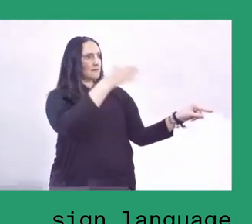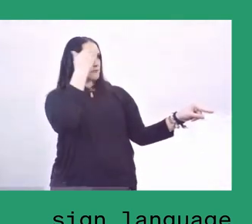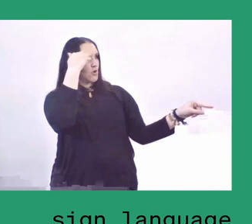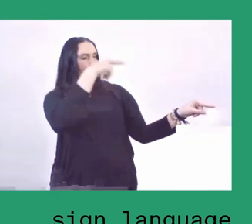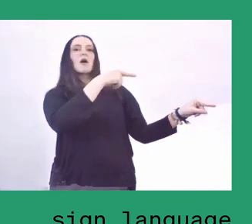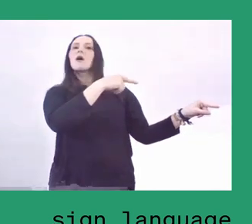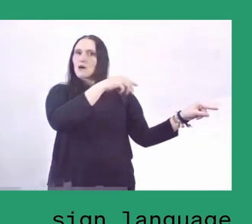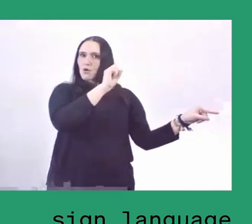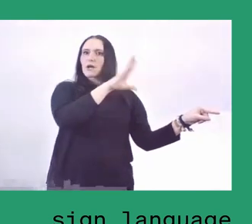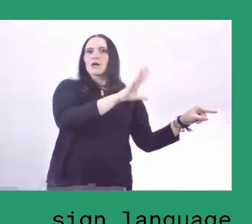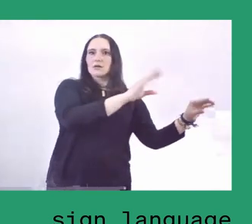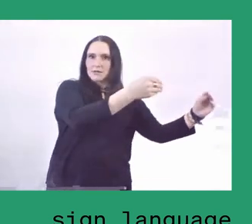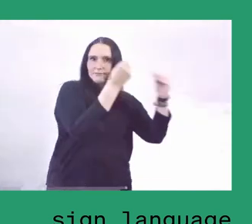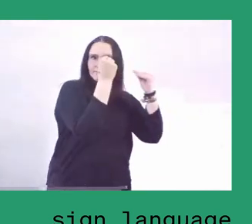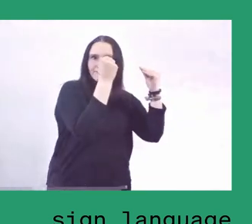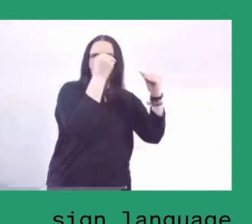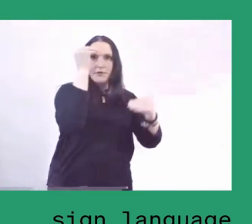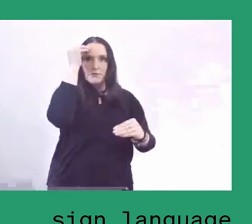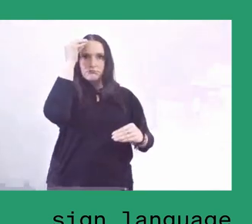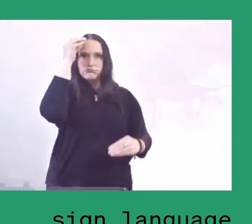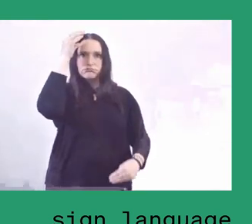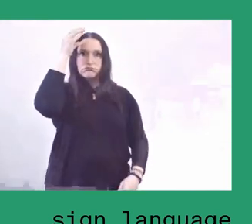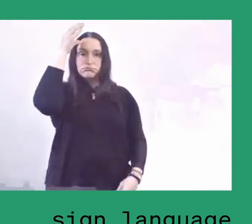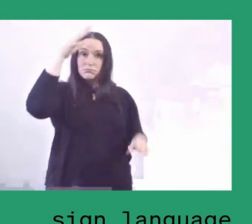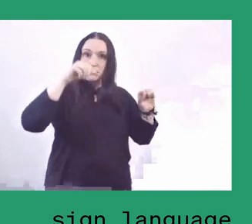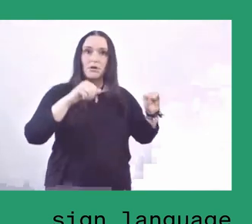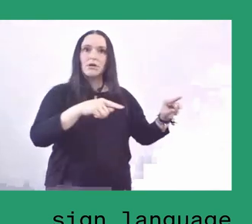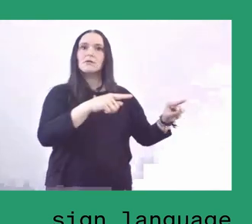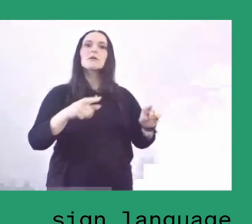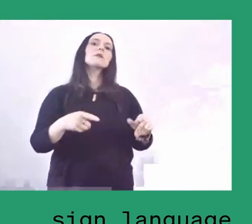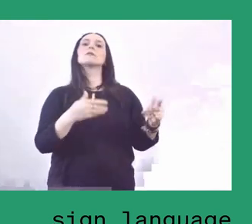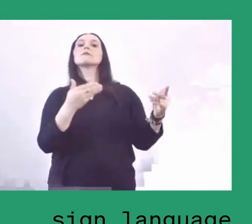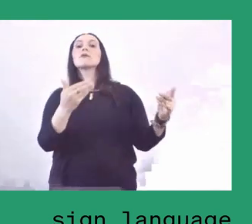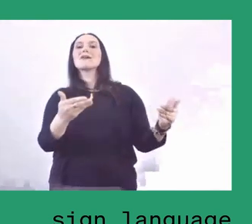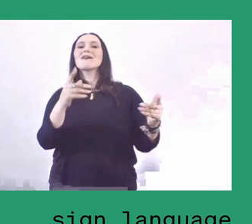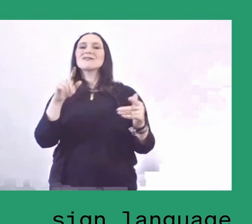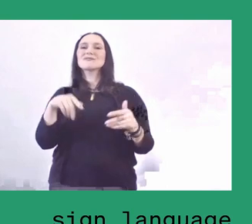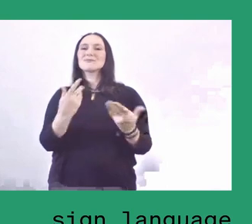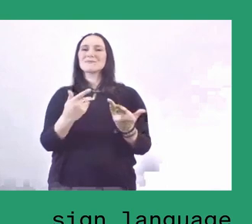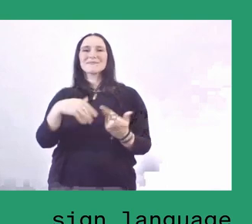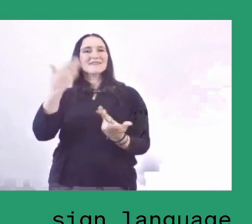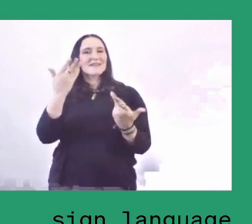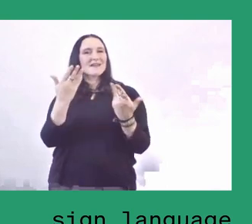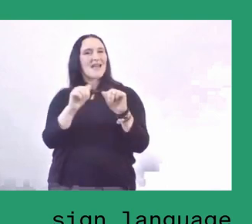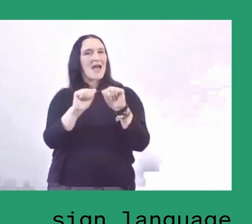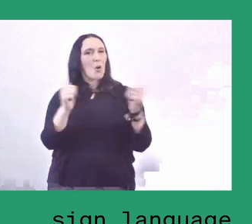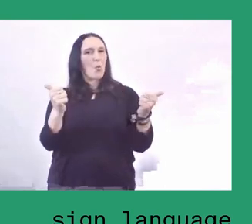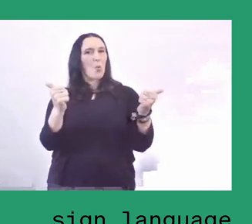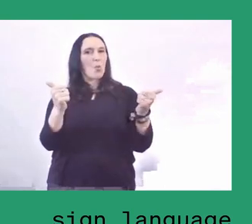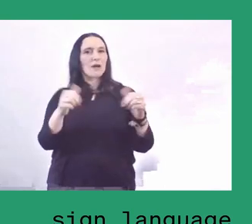Next is the value of scientific knowledge, especially the cultural knowledge, the cultural memory,